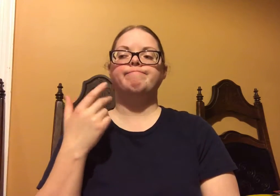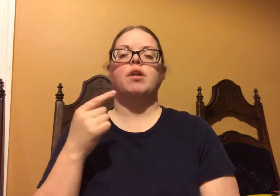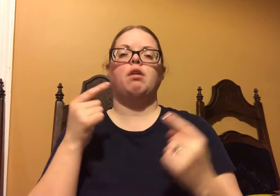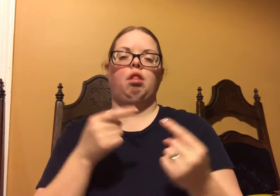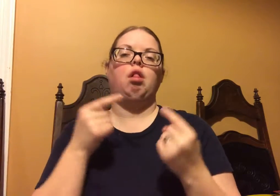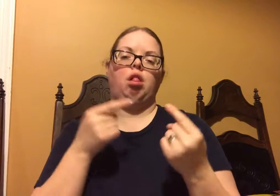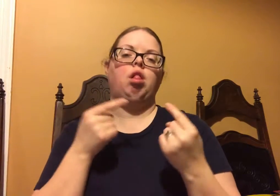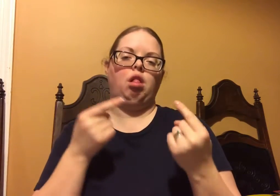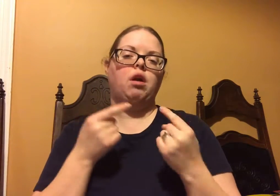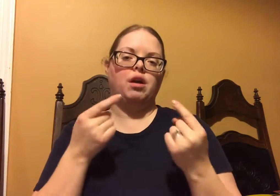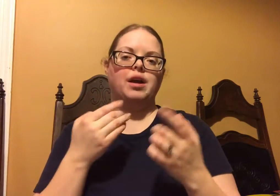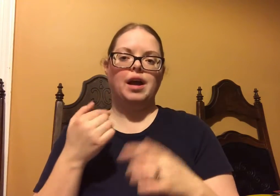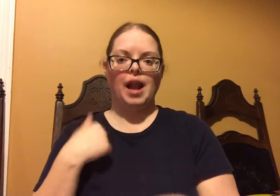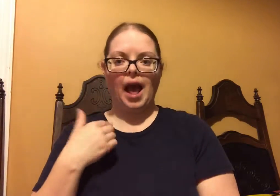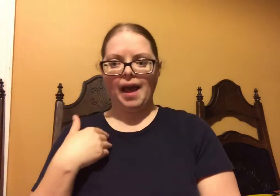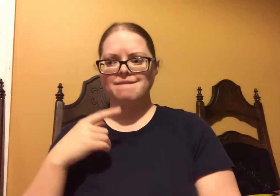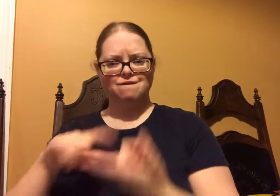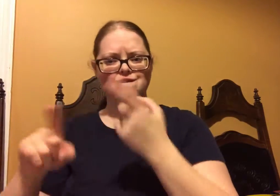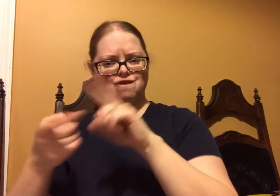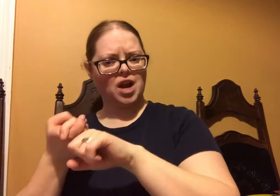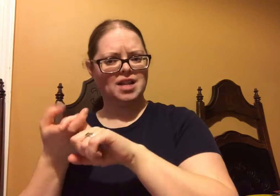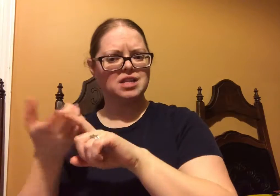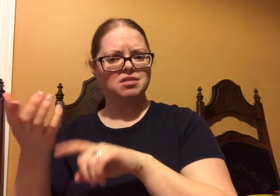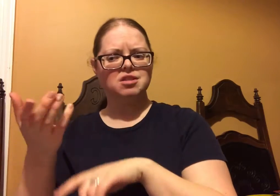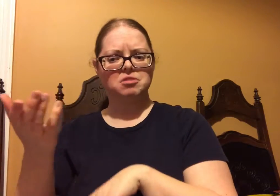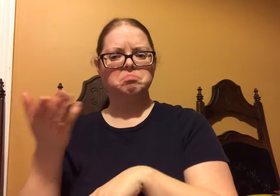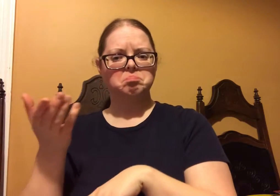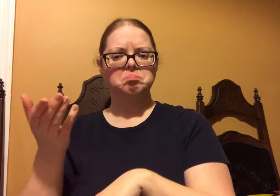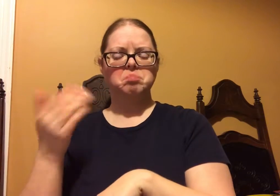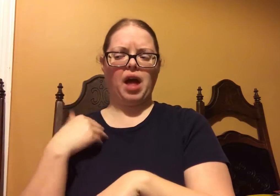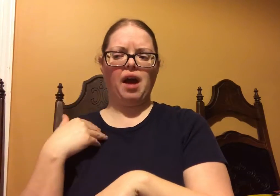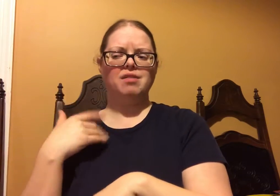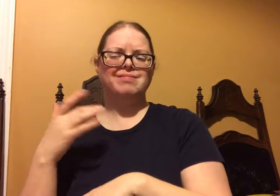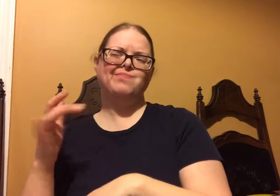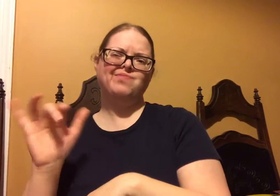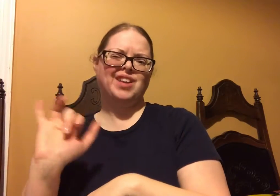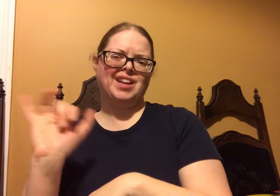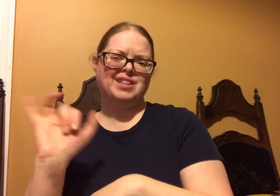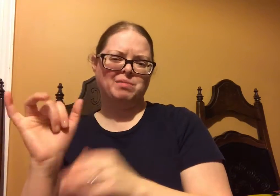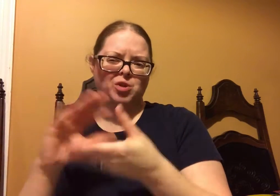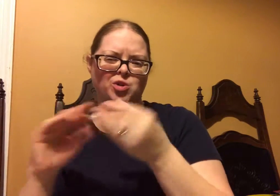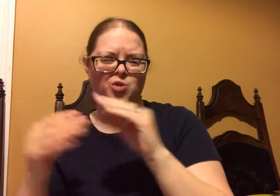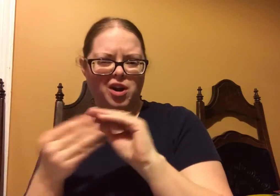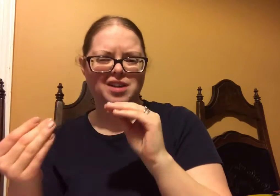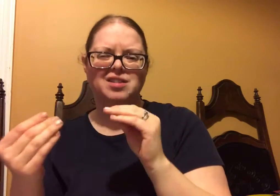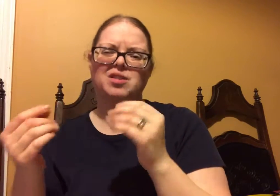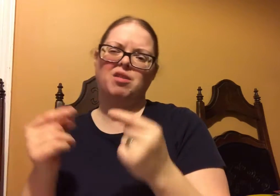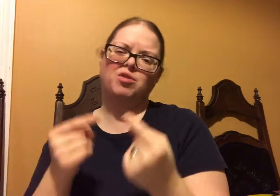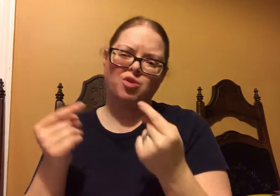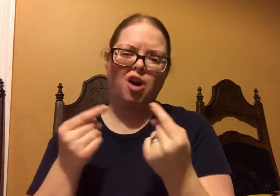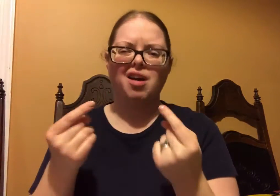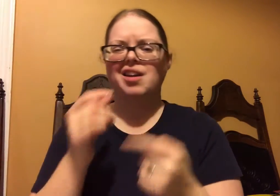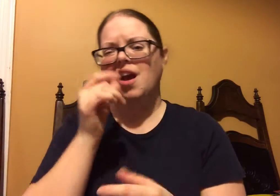So through that struggle, I noticed that I had friends who were kind of having similar